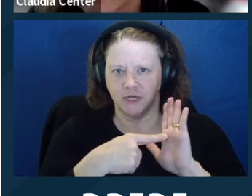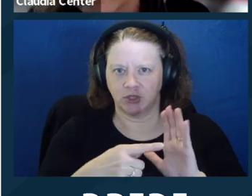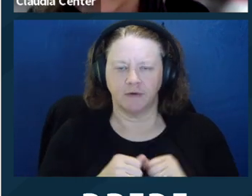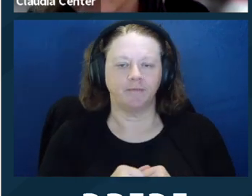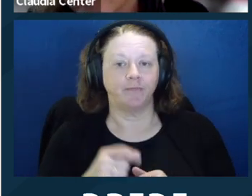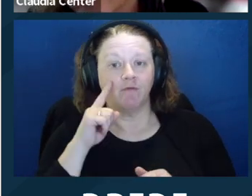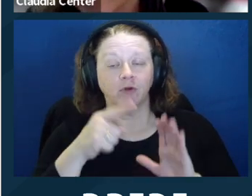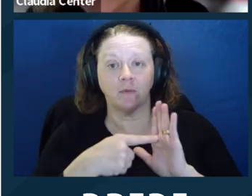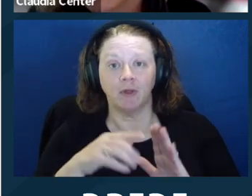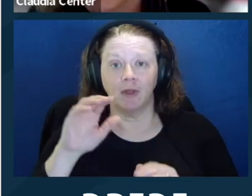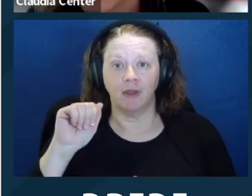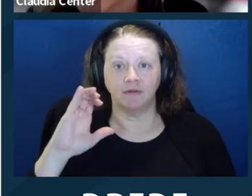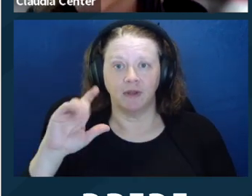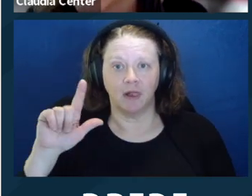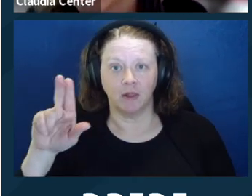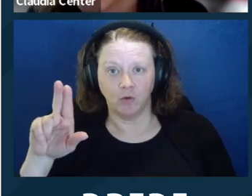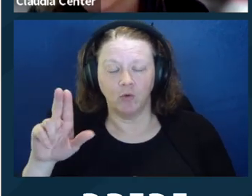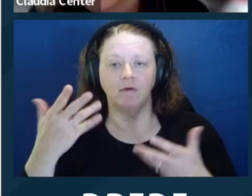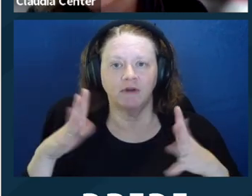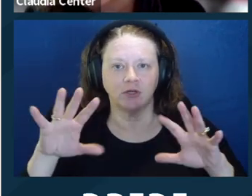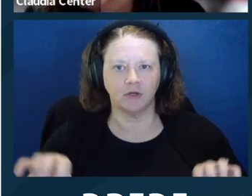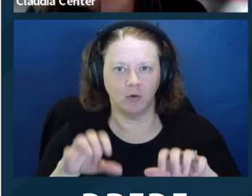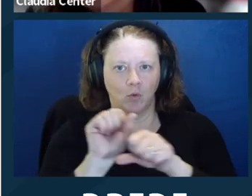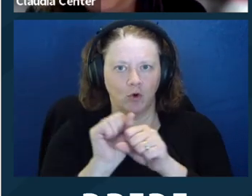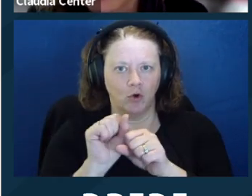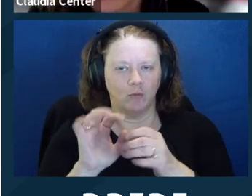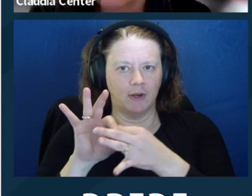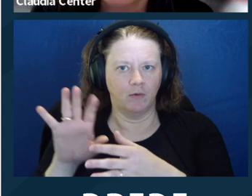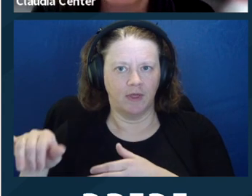Autistic Self Advocacy Network has done a lot of work on this. I'm sure I'm forgetting